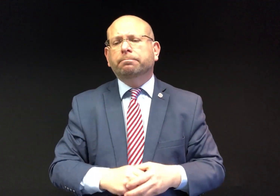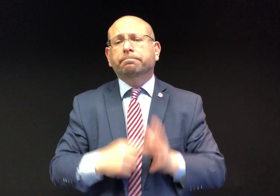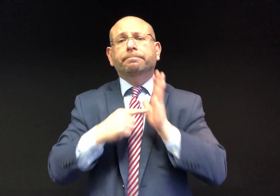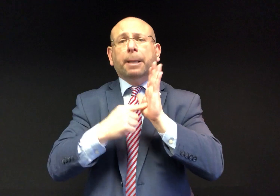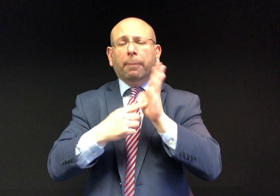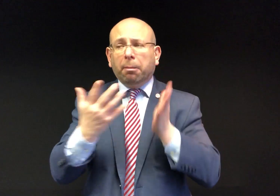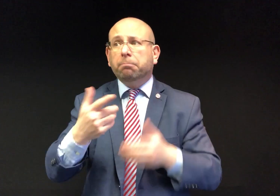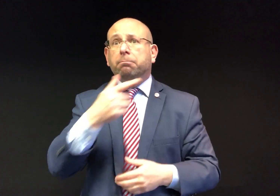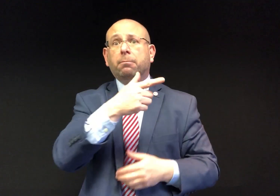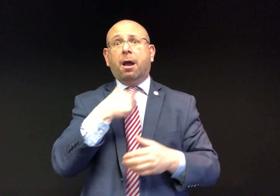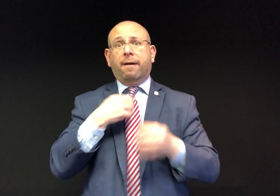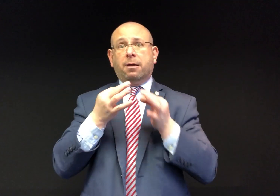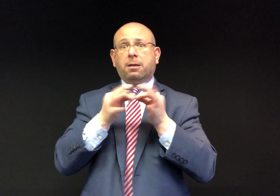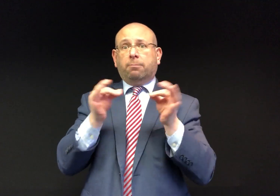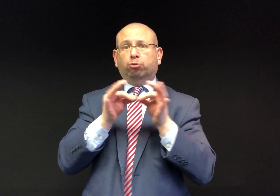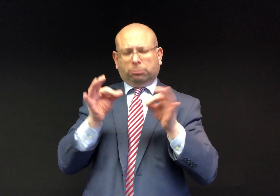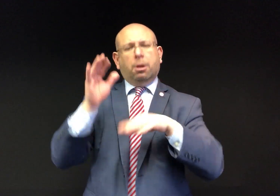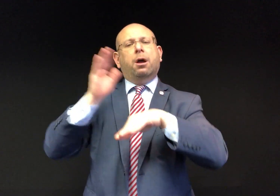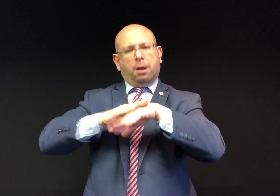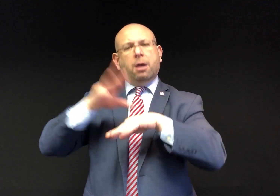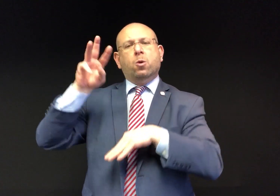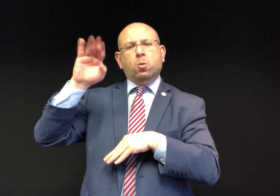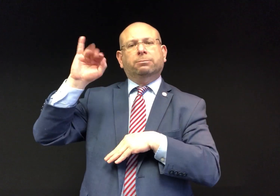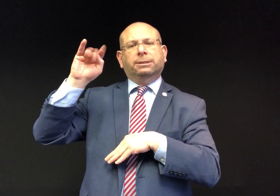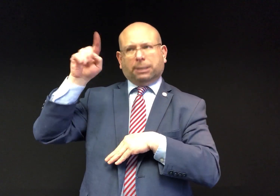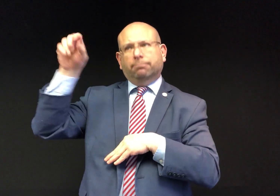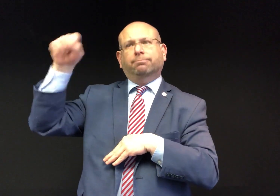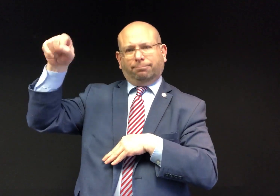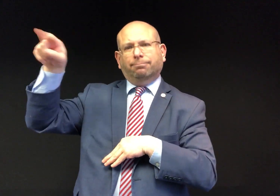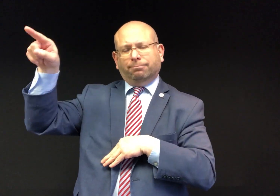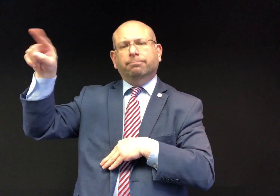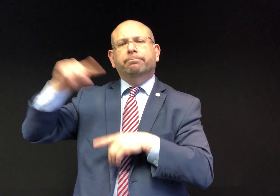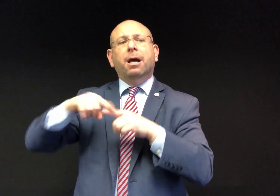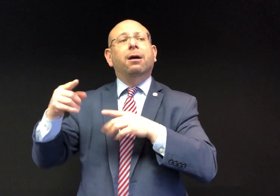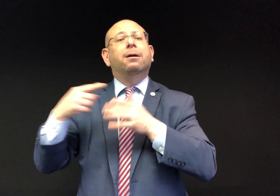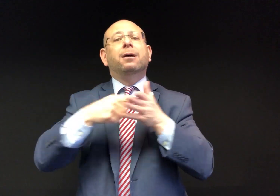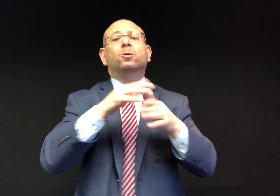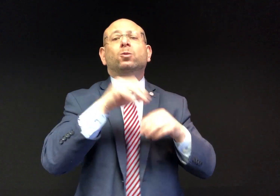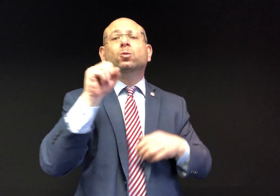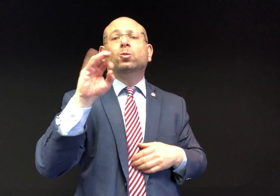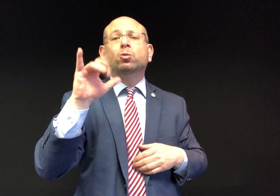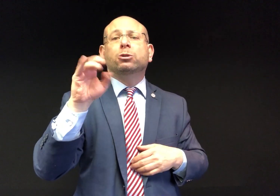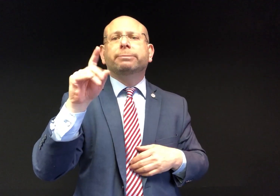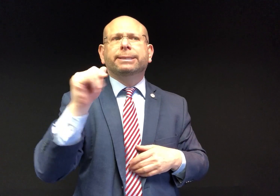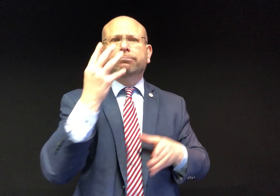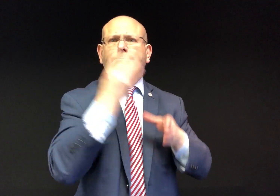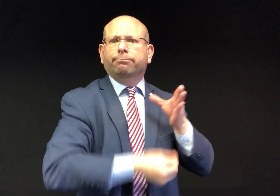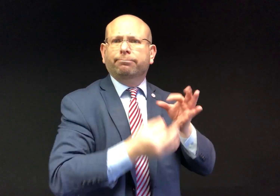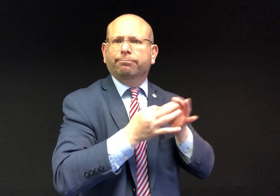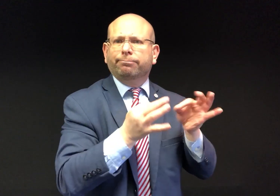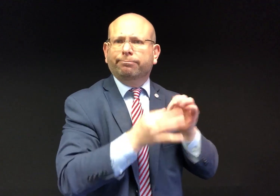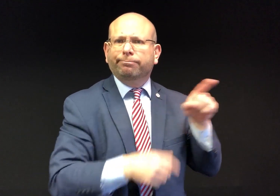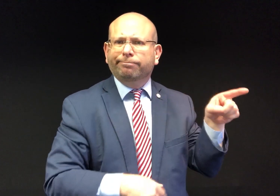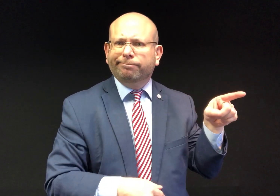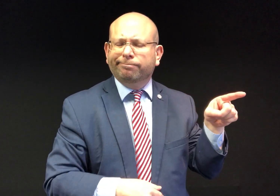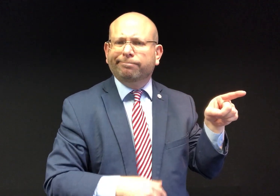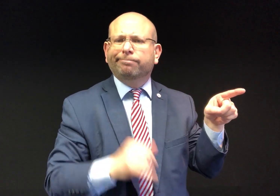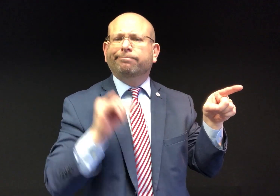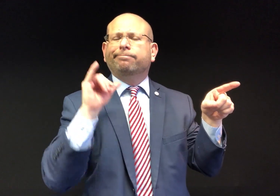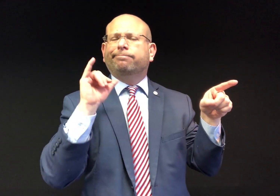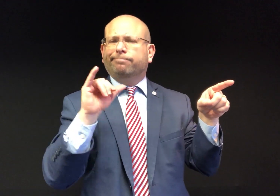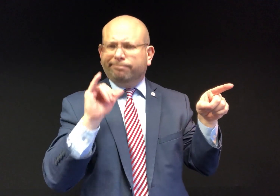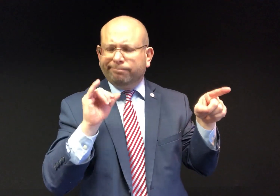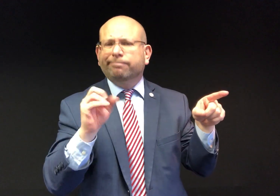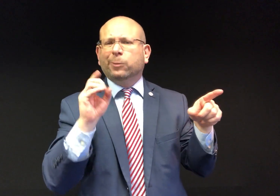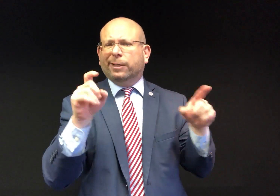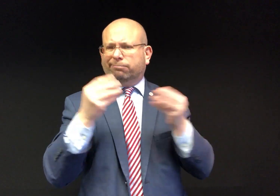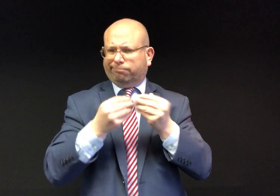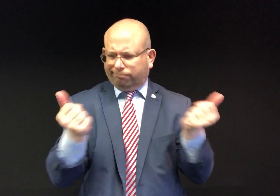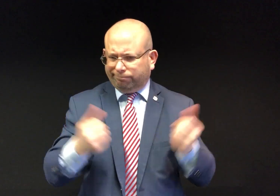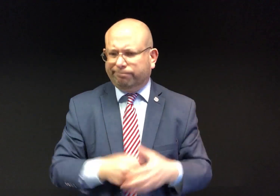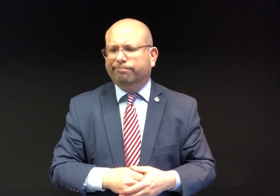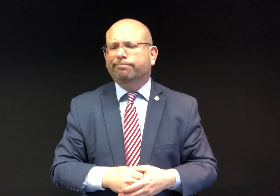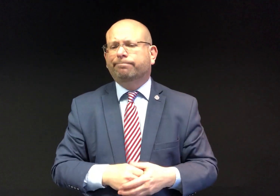While there is captioning on the White House website, there is no captioning on some social media platforms showing the videos.